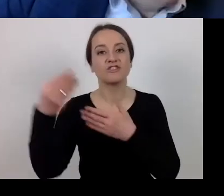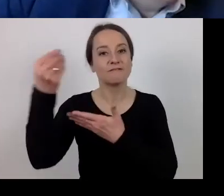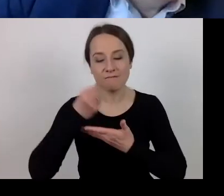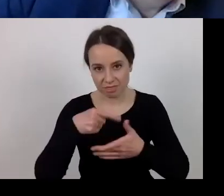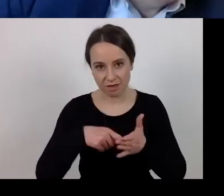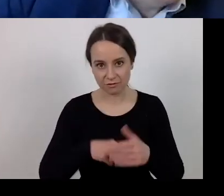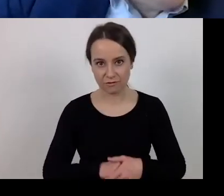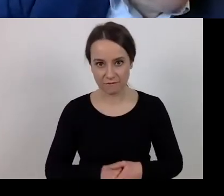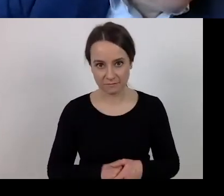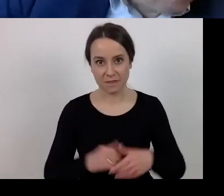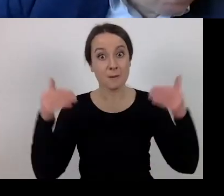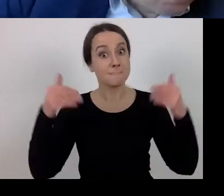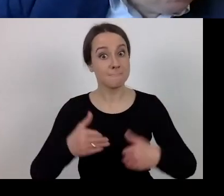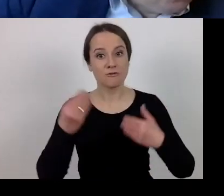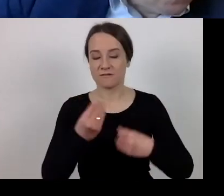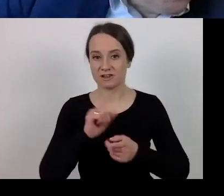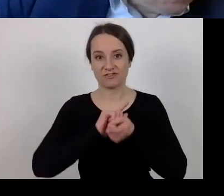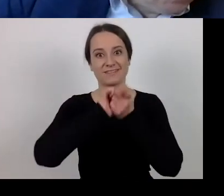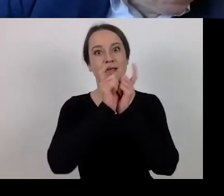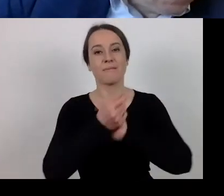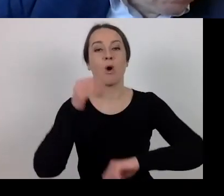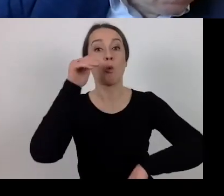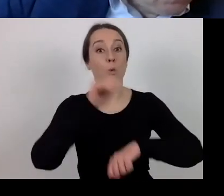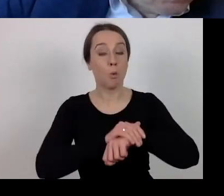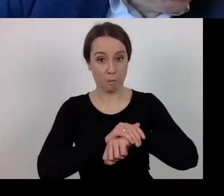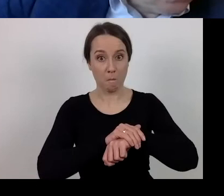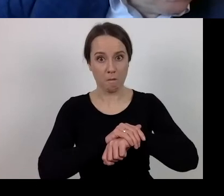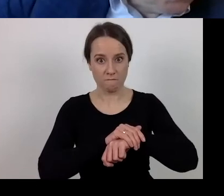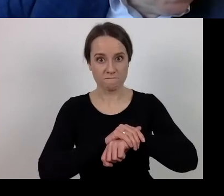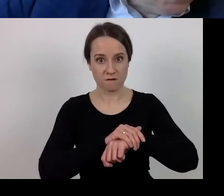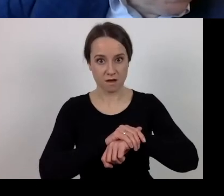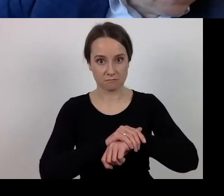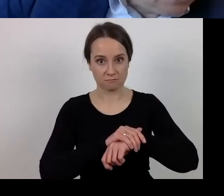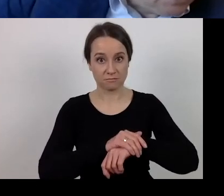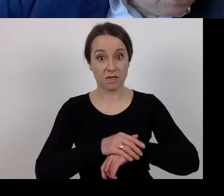possible amendment of the agreement after a reasonable request by the beneficiary,